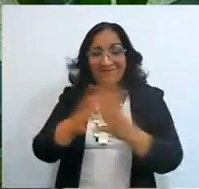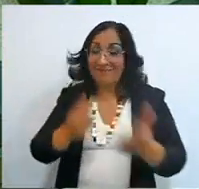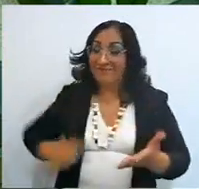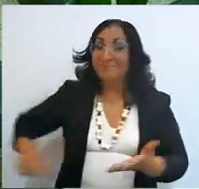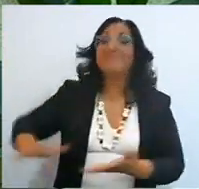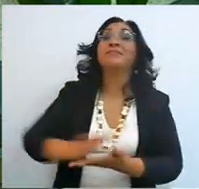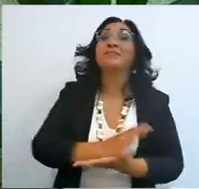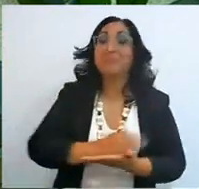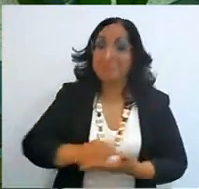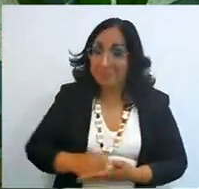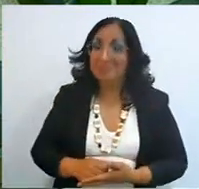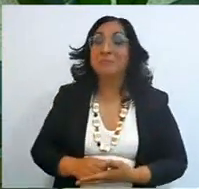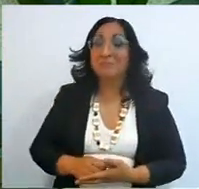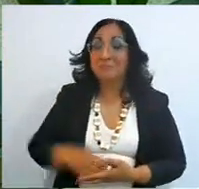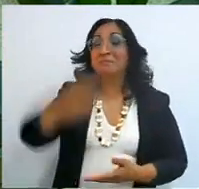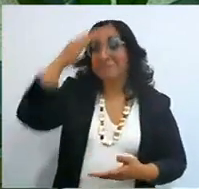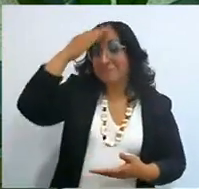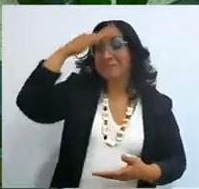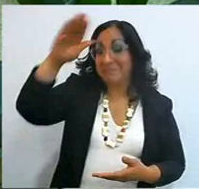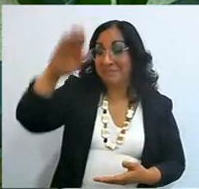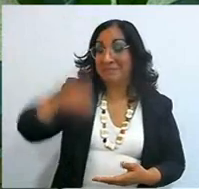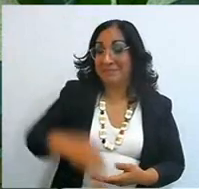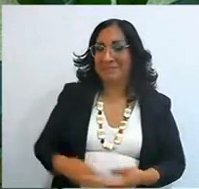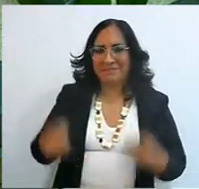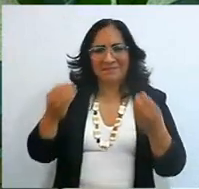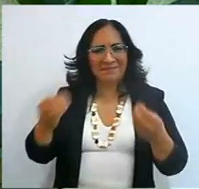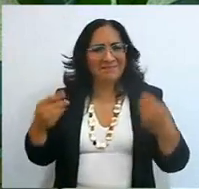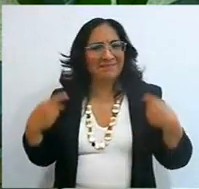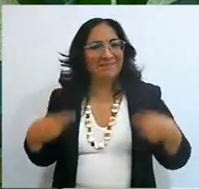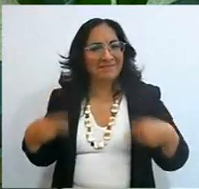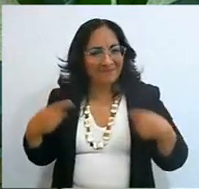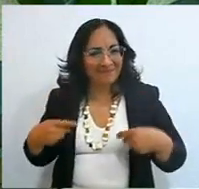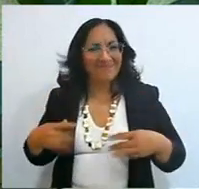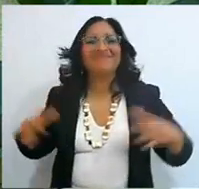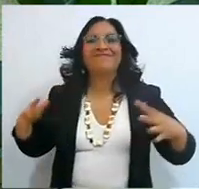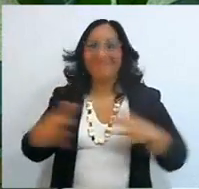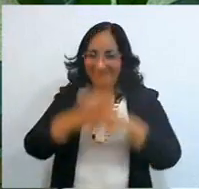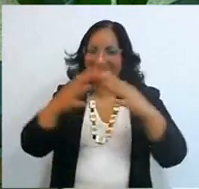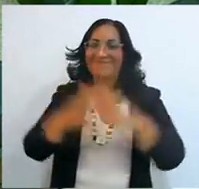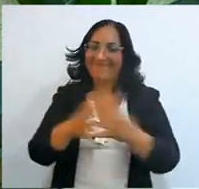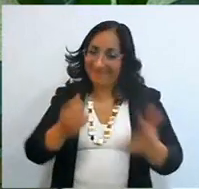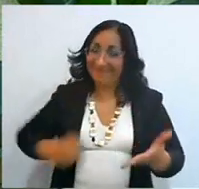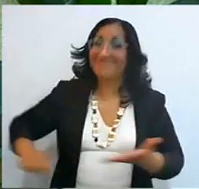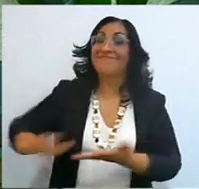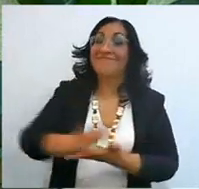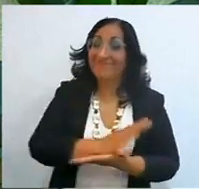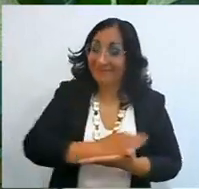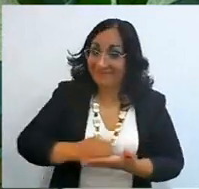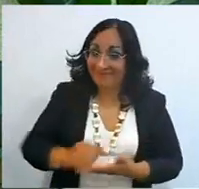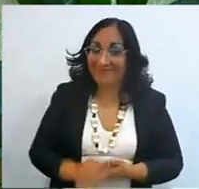I know, and I know that many here have also fought the battles, but not alone,